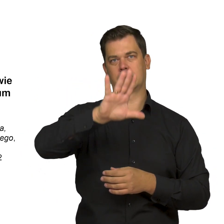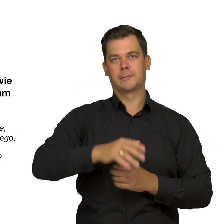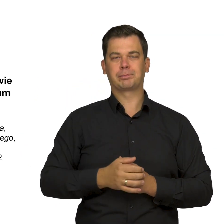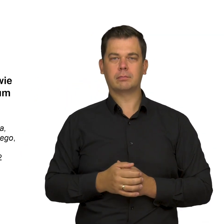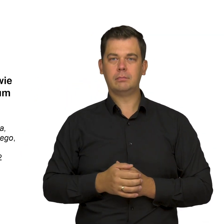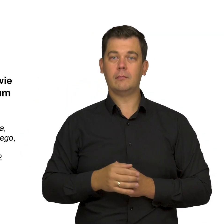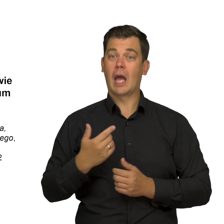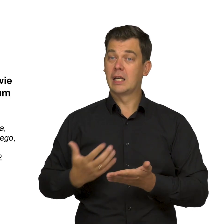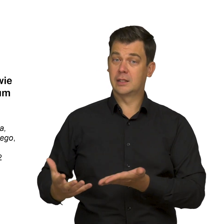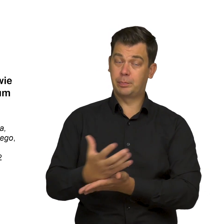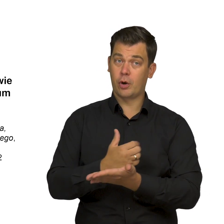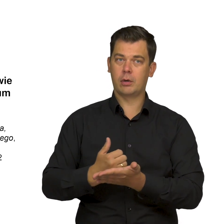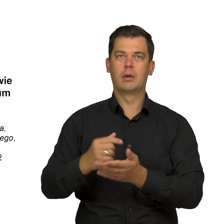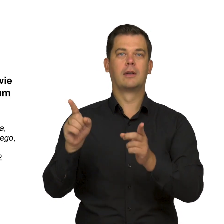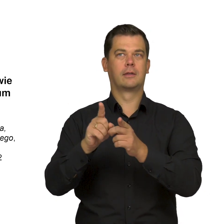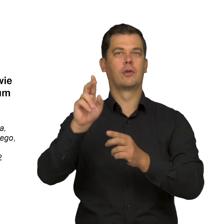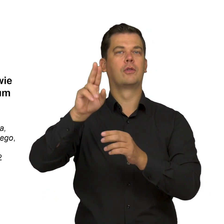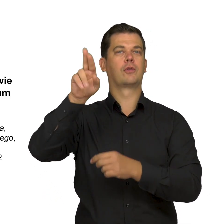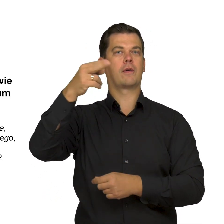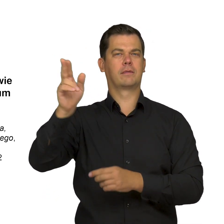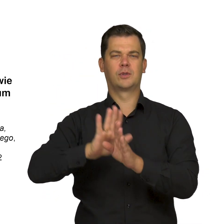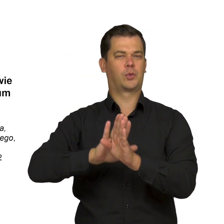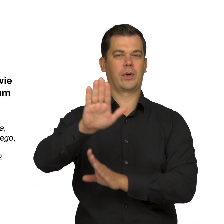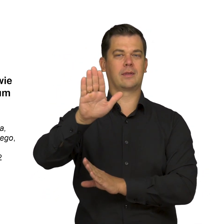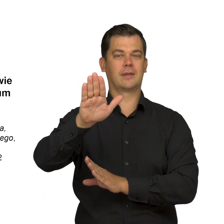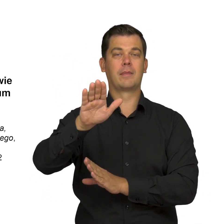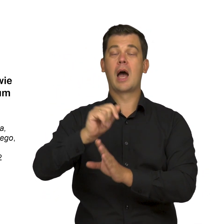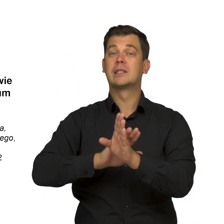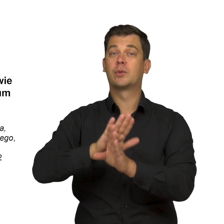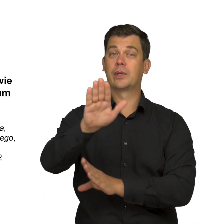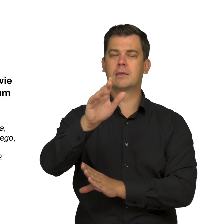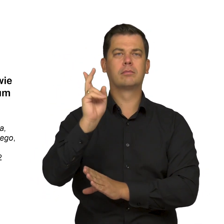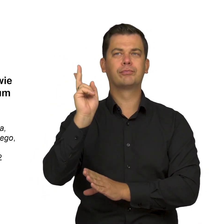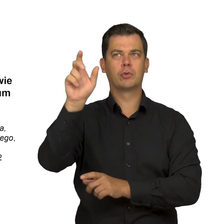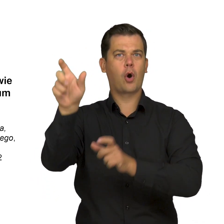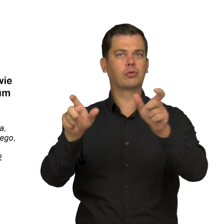The NMW collection includes certain famous Norwegians too. I ci słynni Norwegowie w kolekcji,